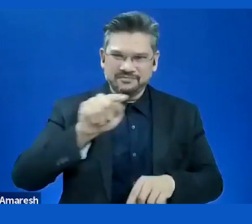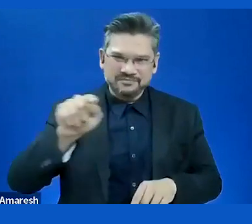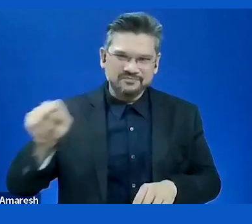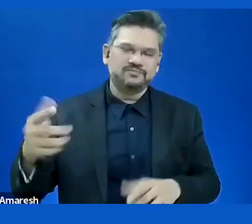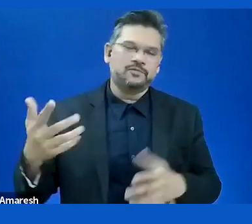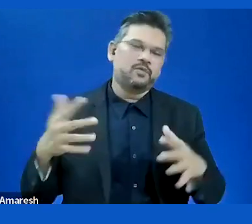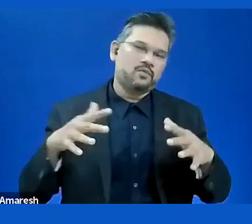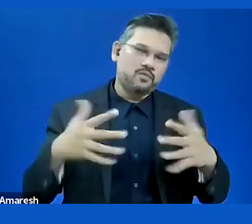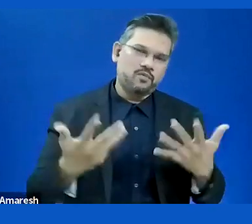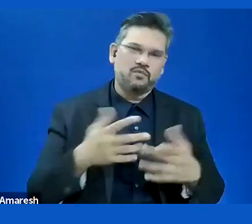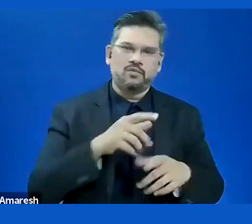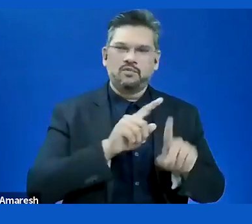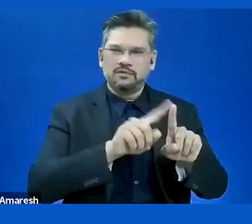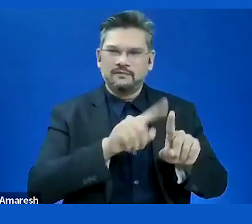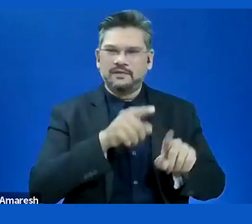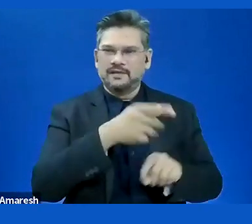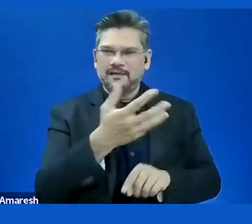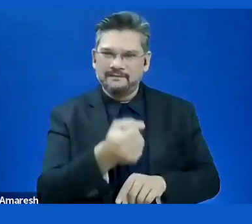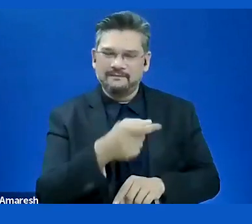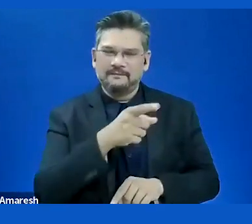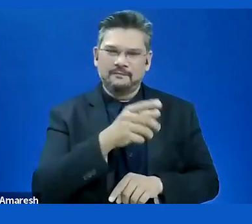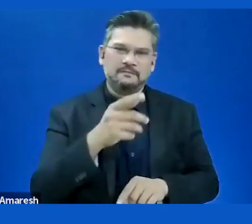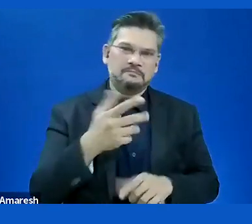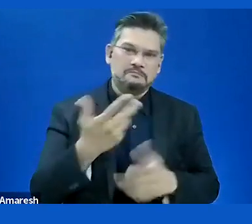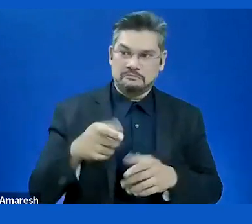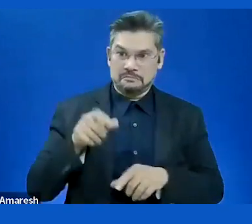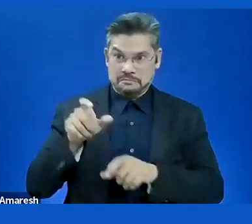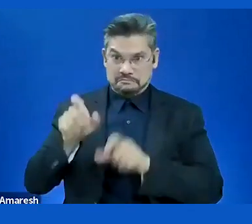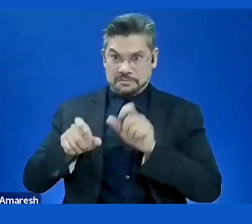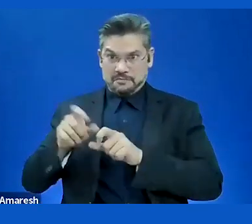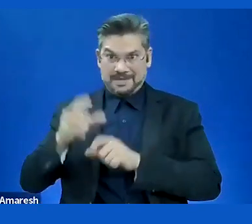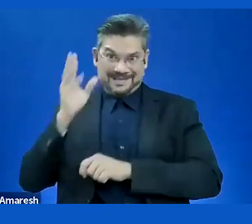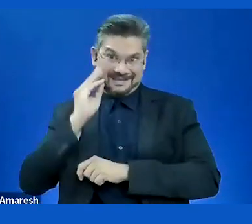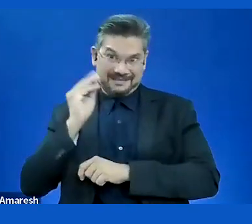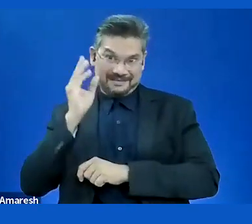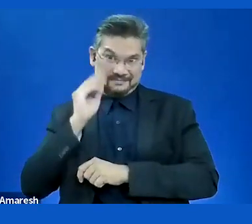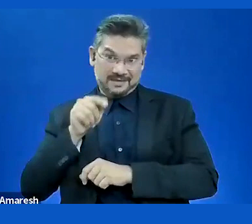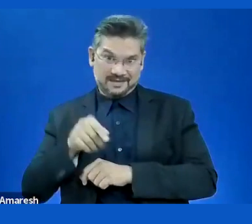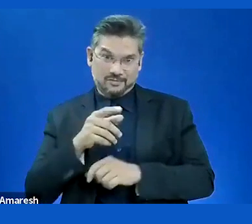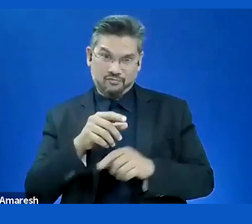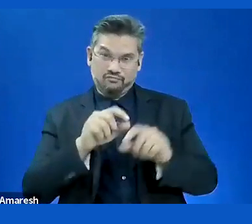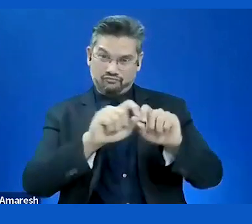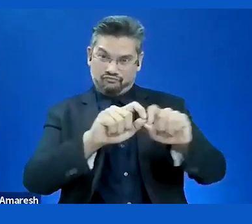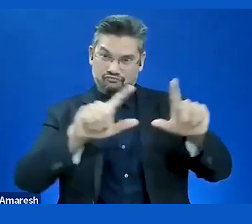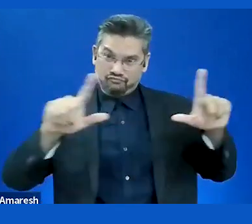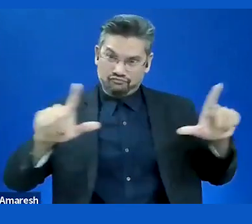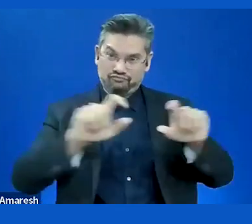end users provide and involve them in all stages of development process from needs